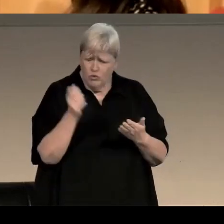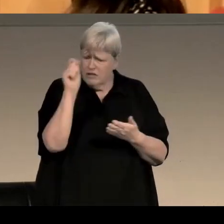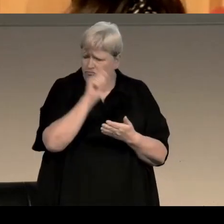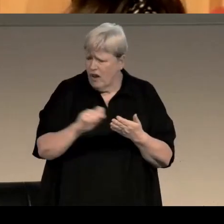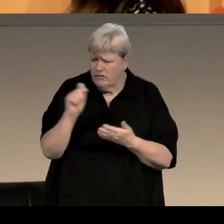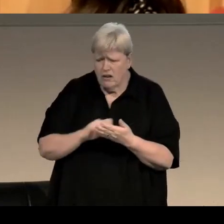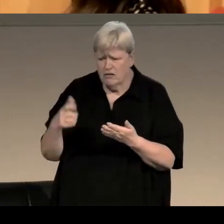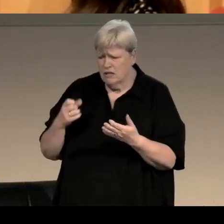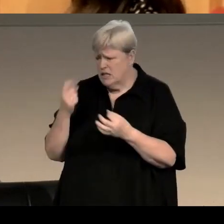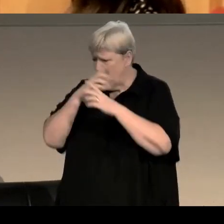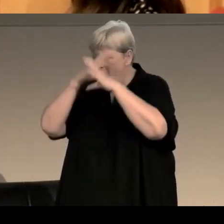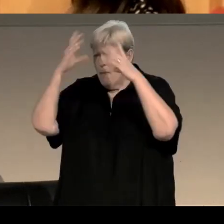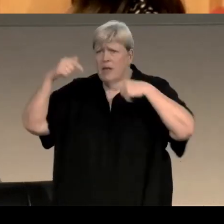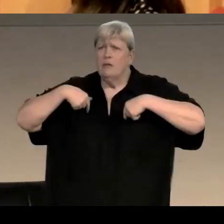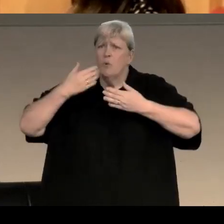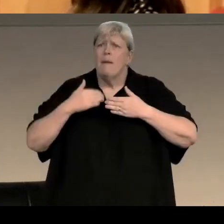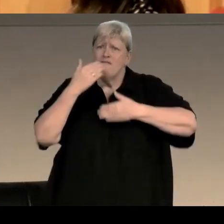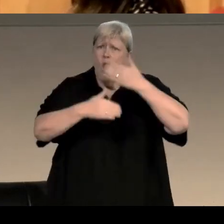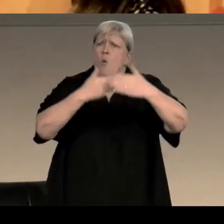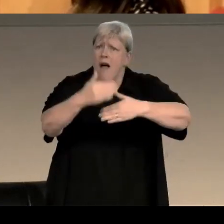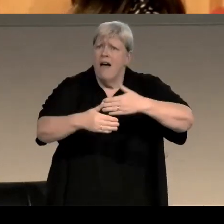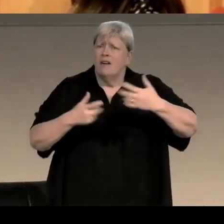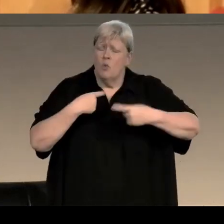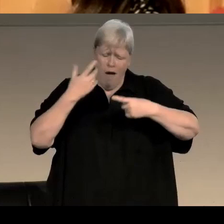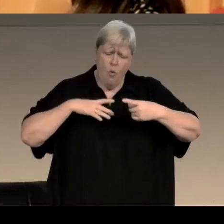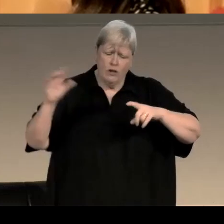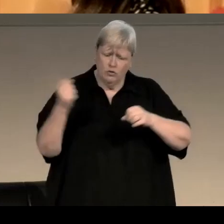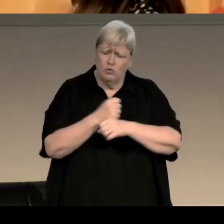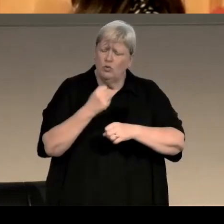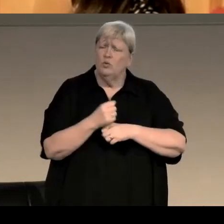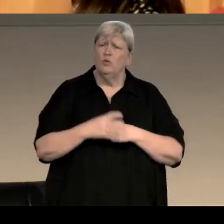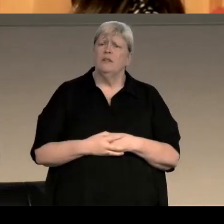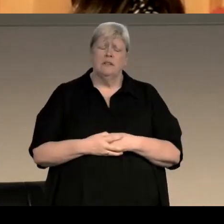inspired me and moved me forward in what I was interested in reading about and doing.